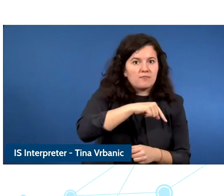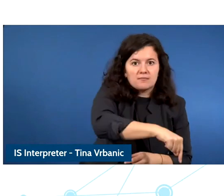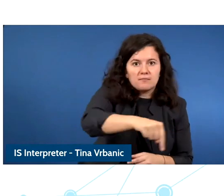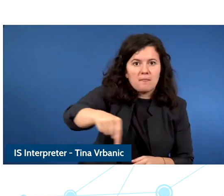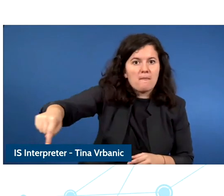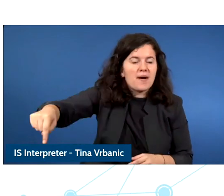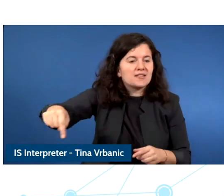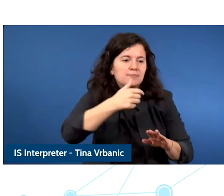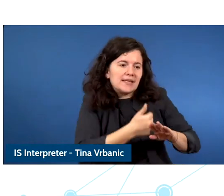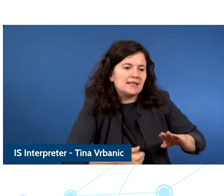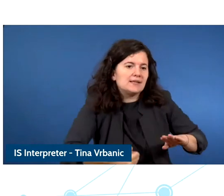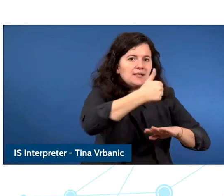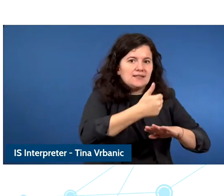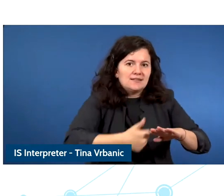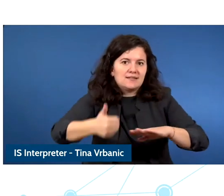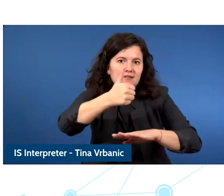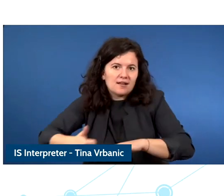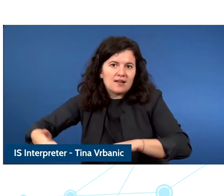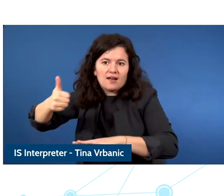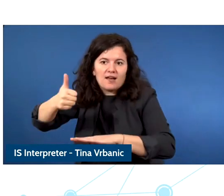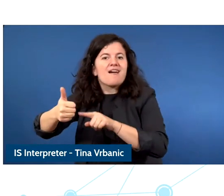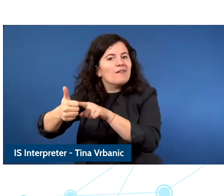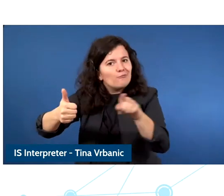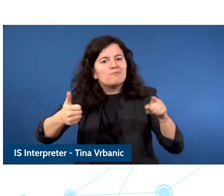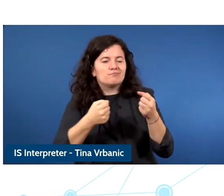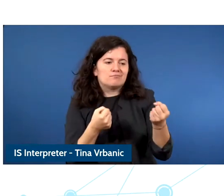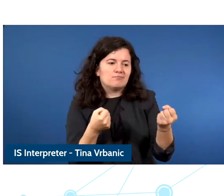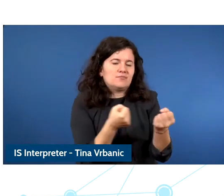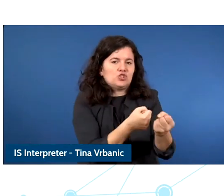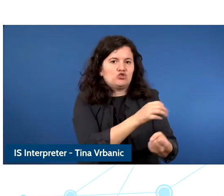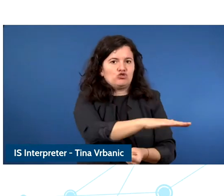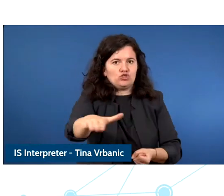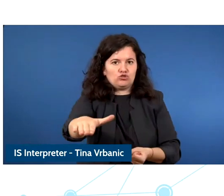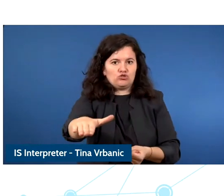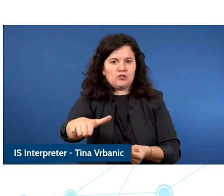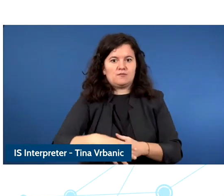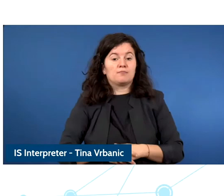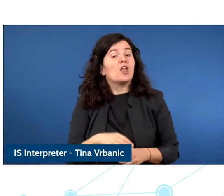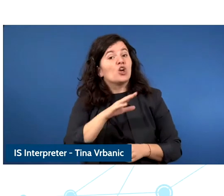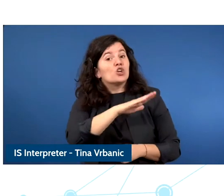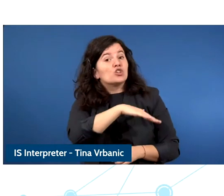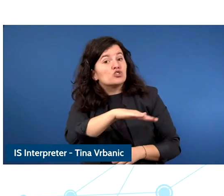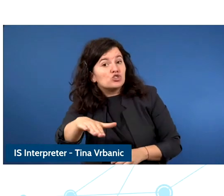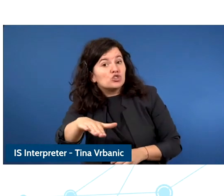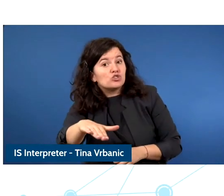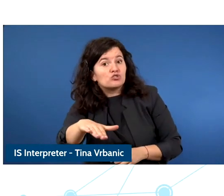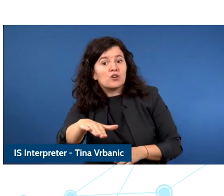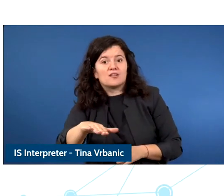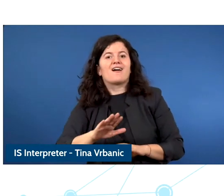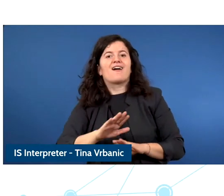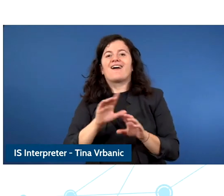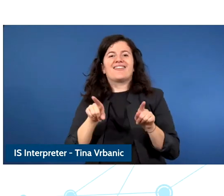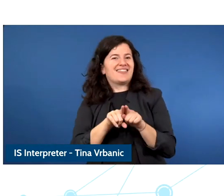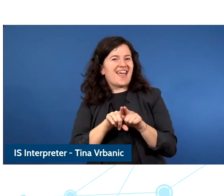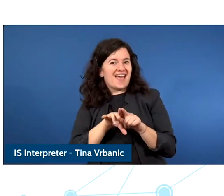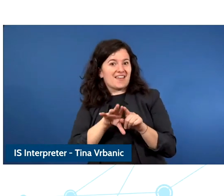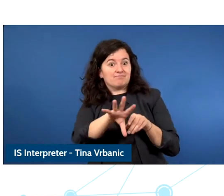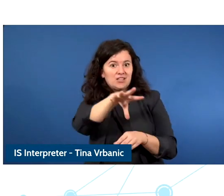Because child participation is really not a child's play, it's really very serious